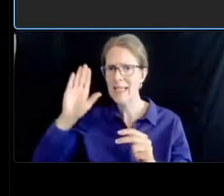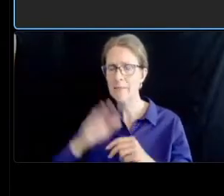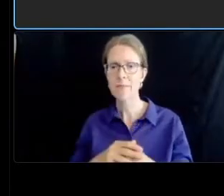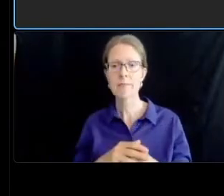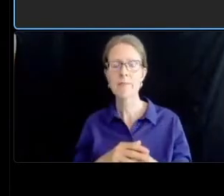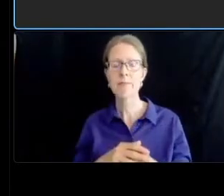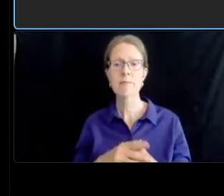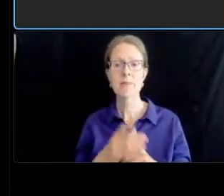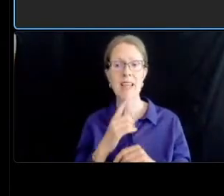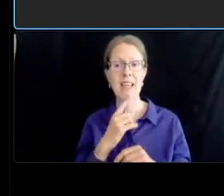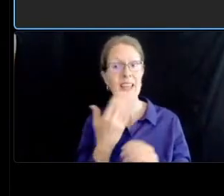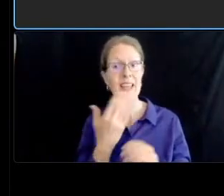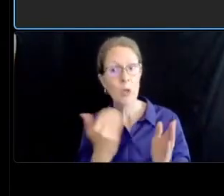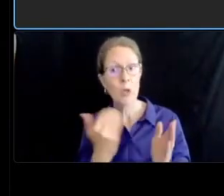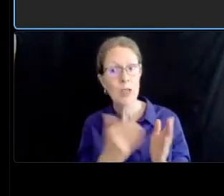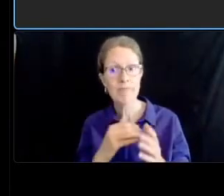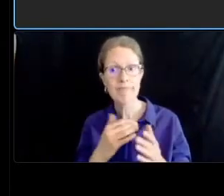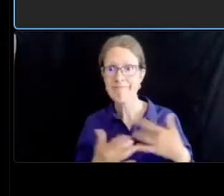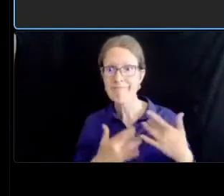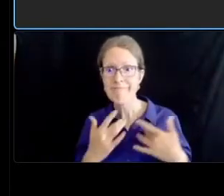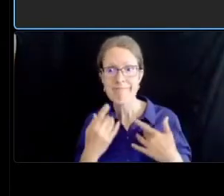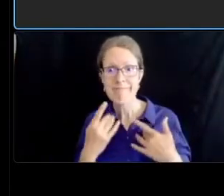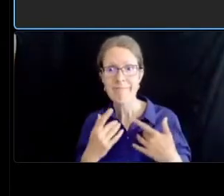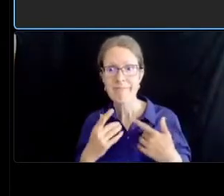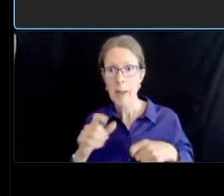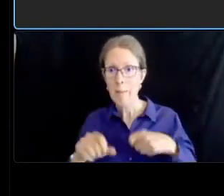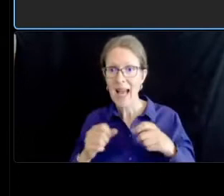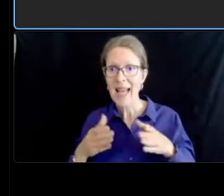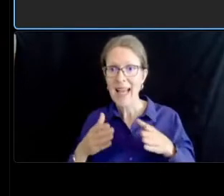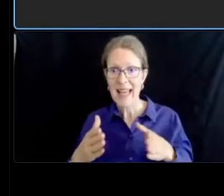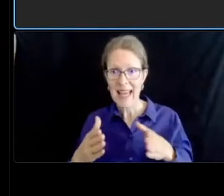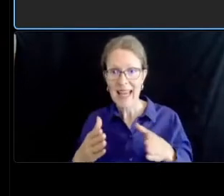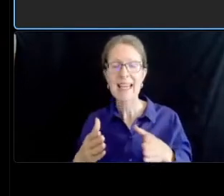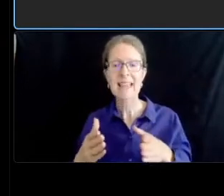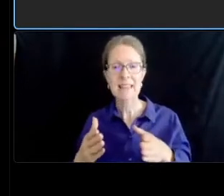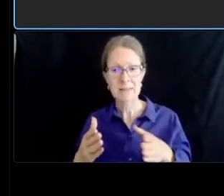my family safely to the shops on connecting avenue where you extend it south of calvert